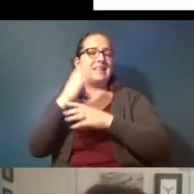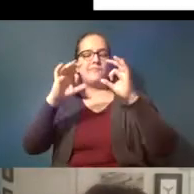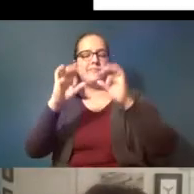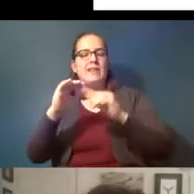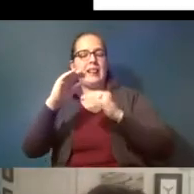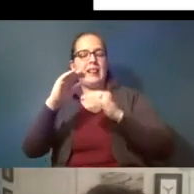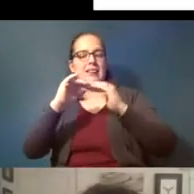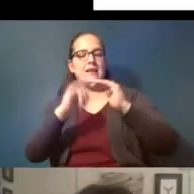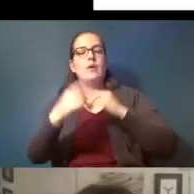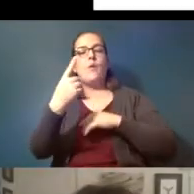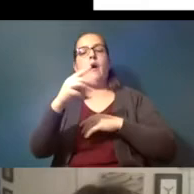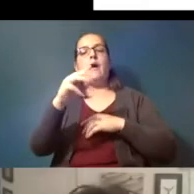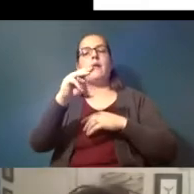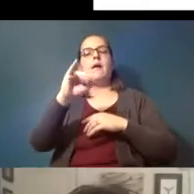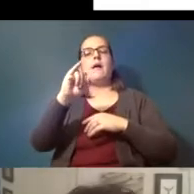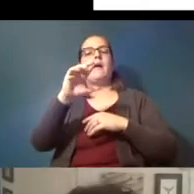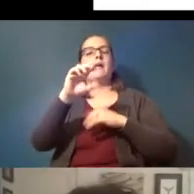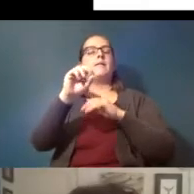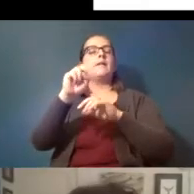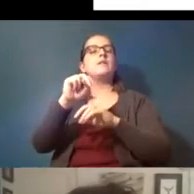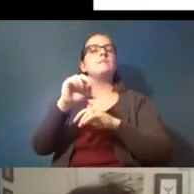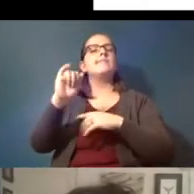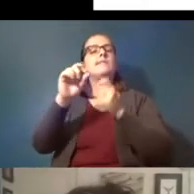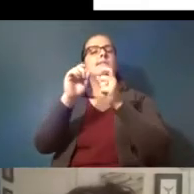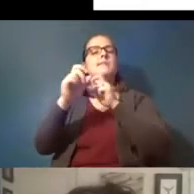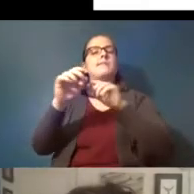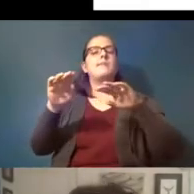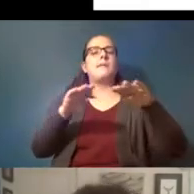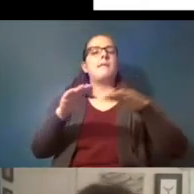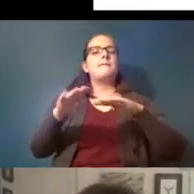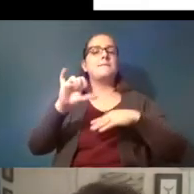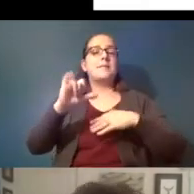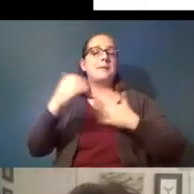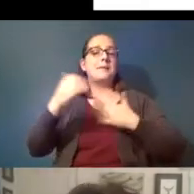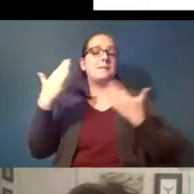that it modifies behavior and that this may depend on salinity